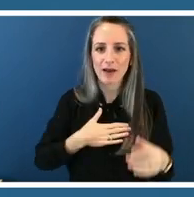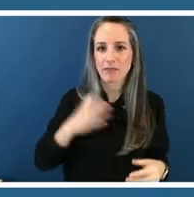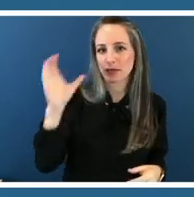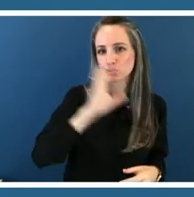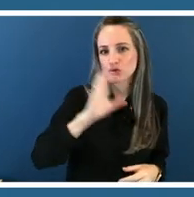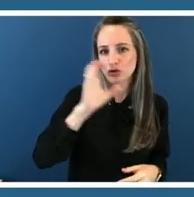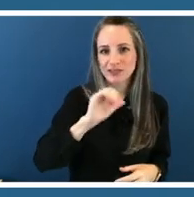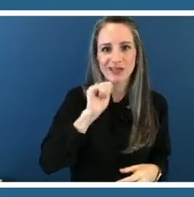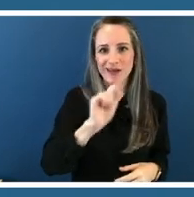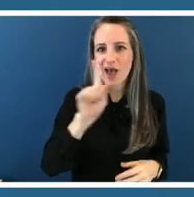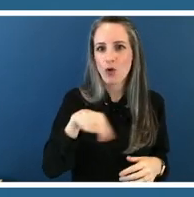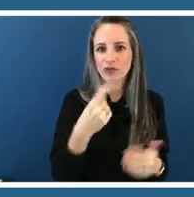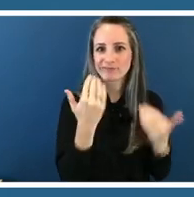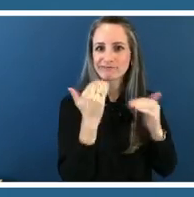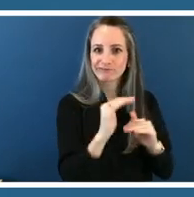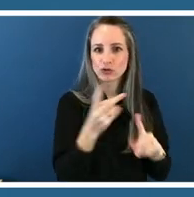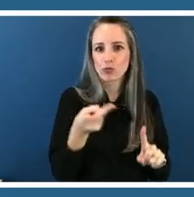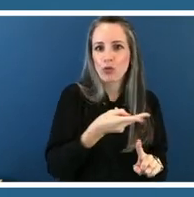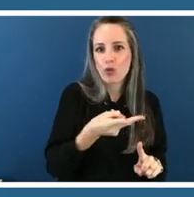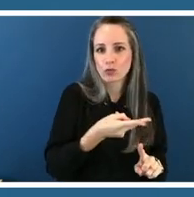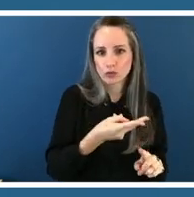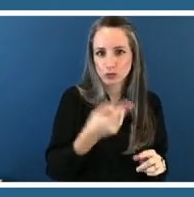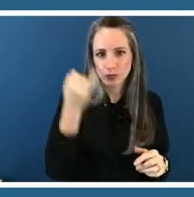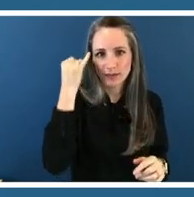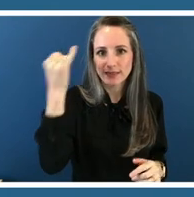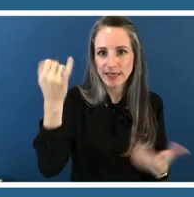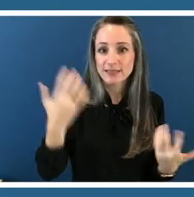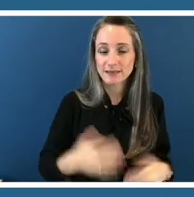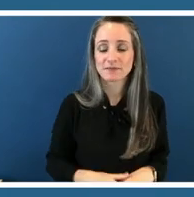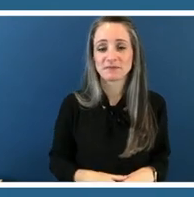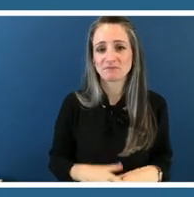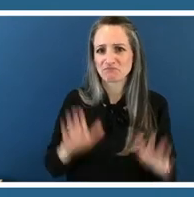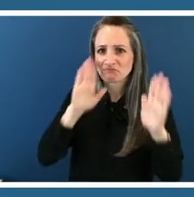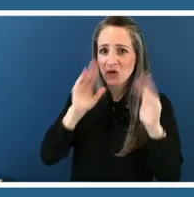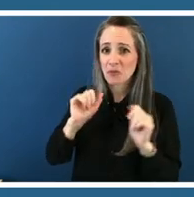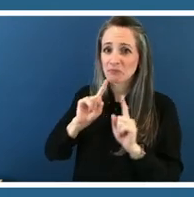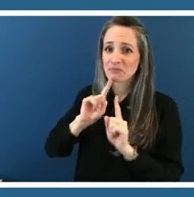so i hope that answers your question kent